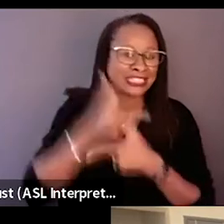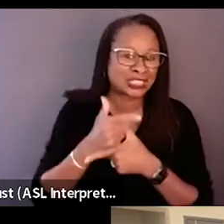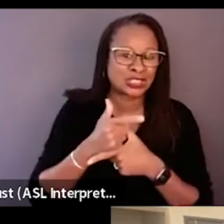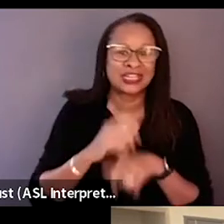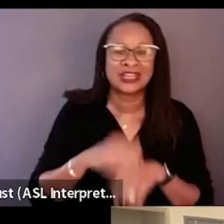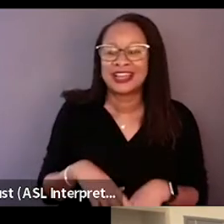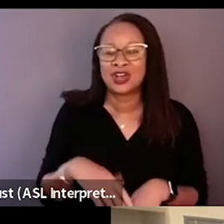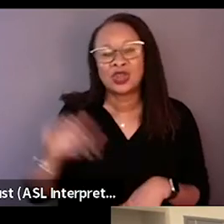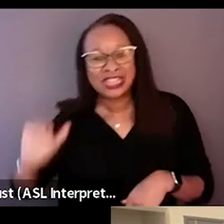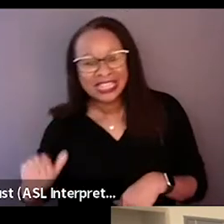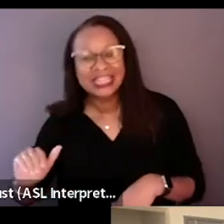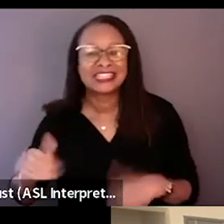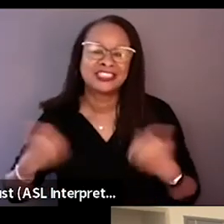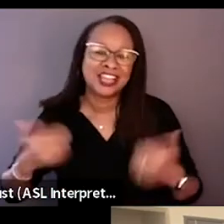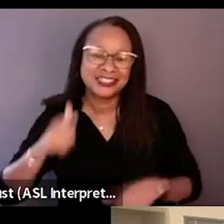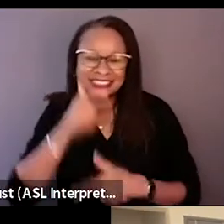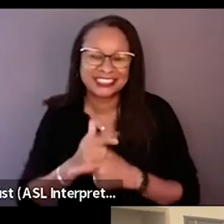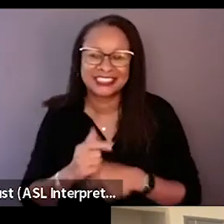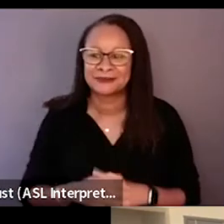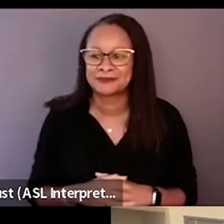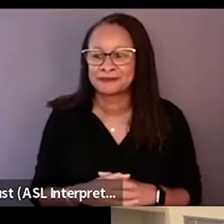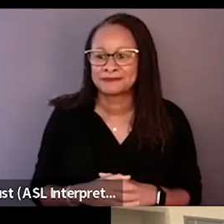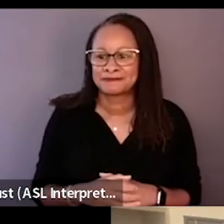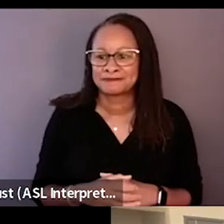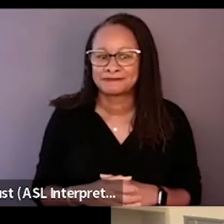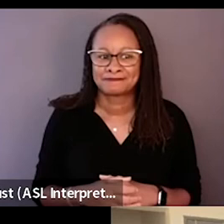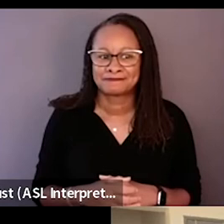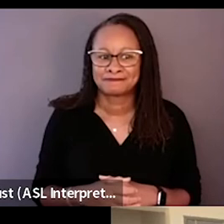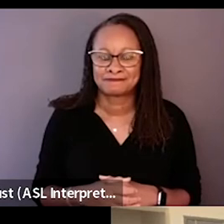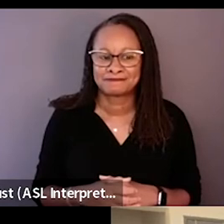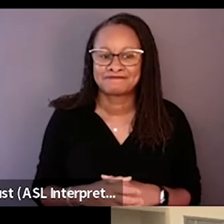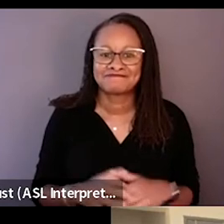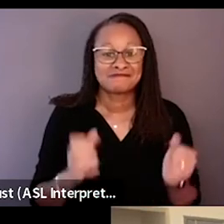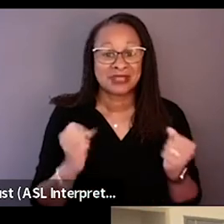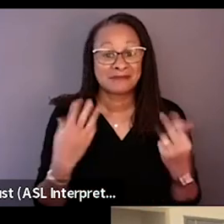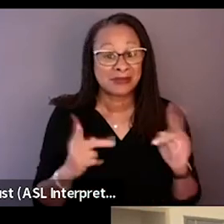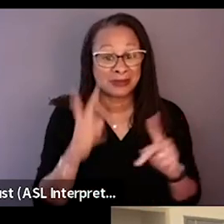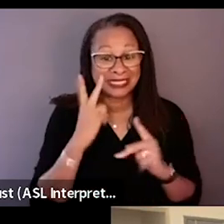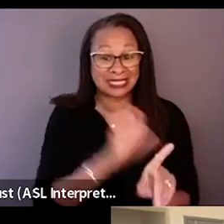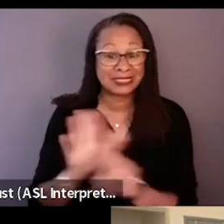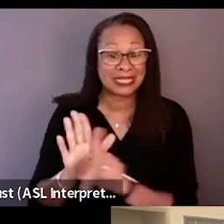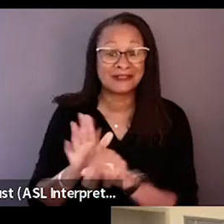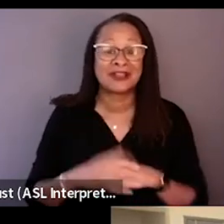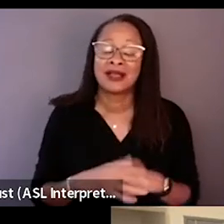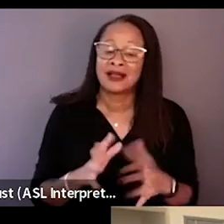Or the little sister or the... I think a lot of people just see themselves. That's what I've learned as we've been showing